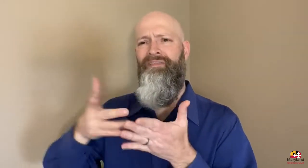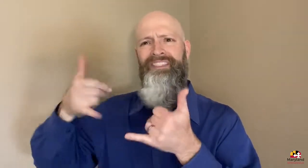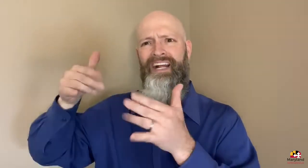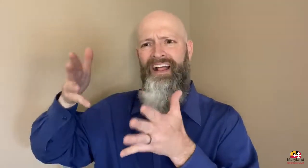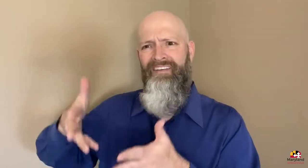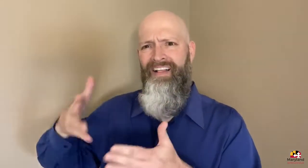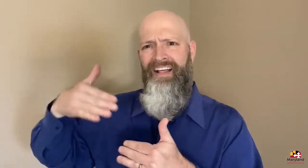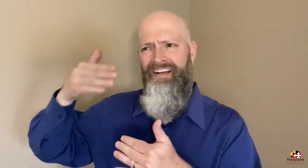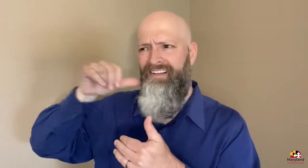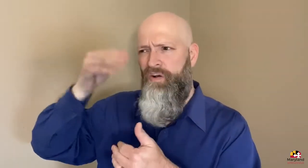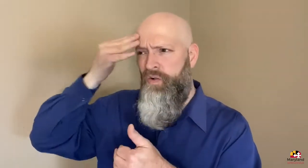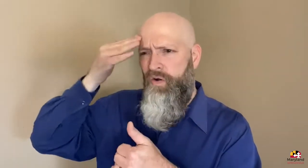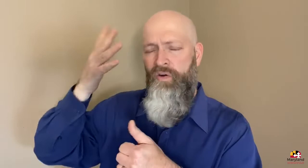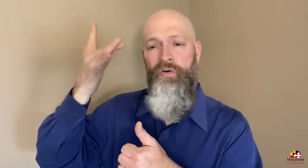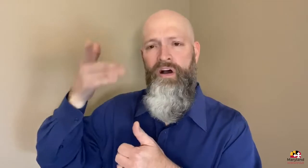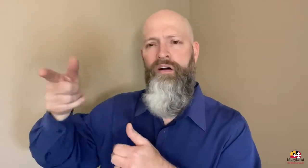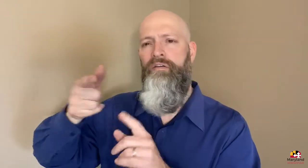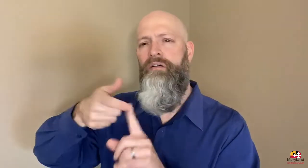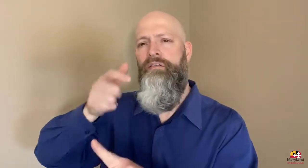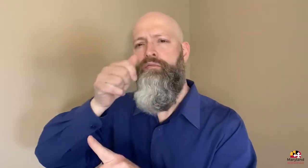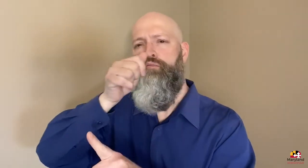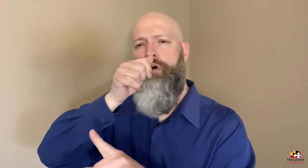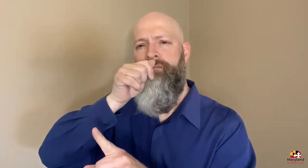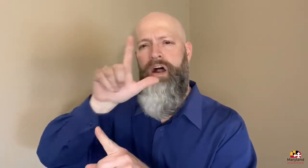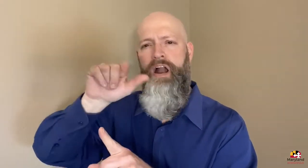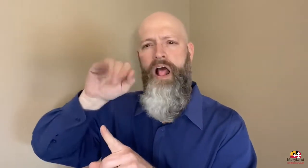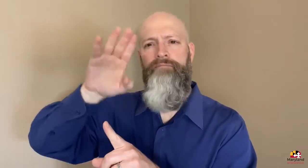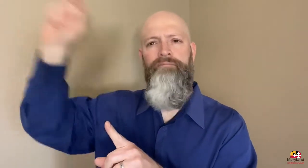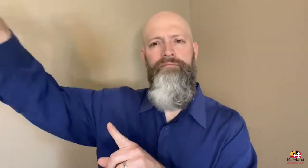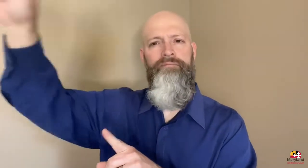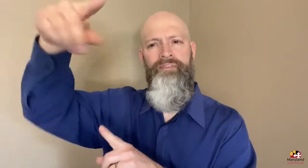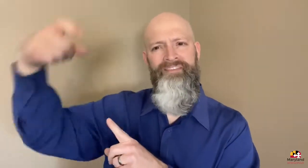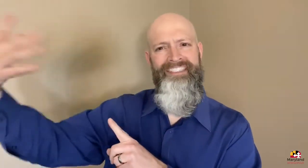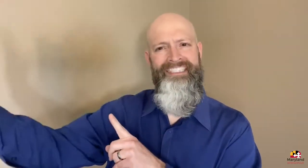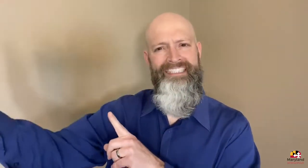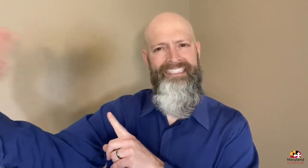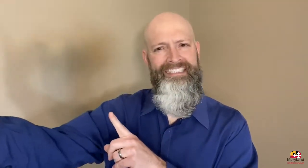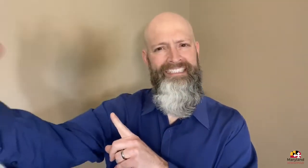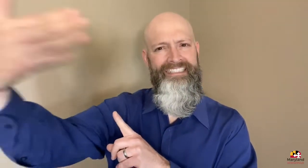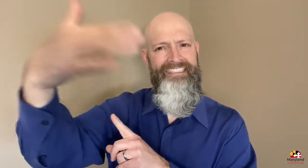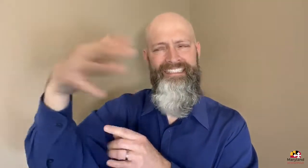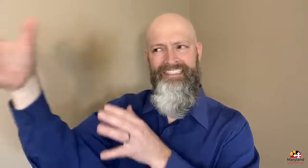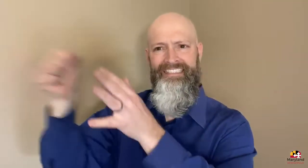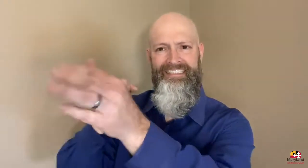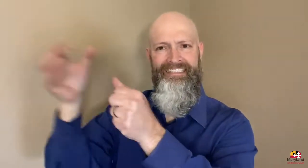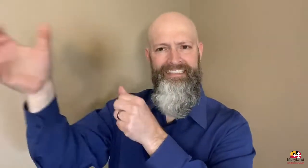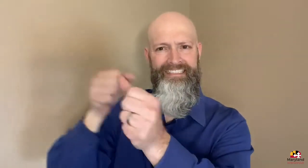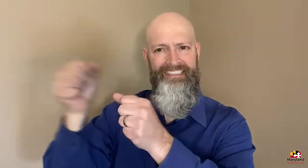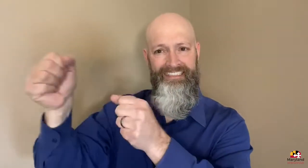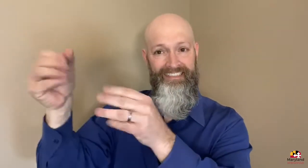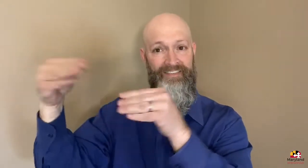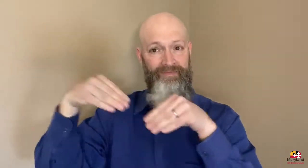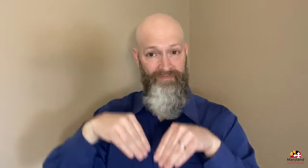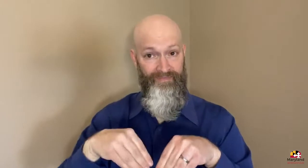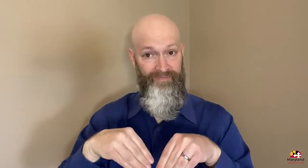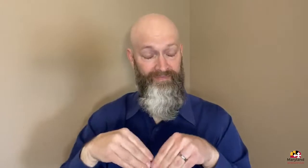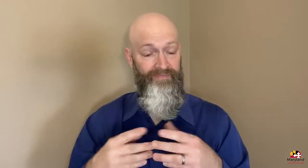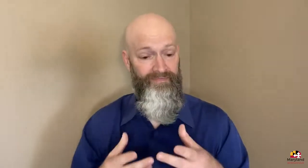Remaining data is yet to be released; Governor Hogan is pushing private labs to report such data from its tests.